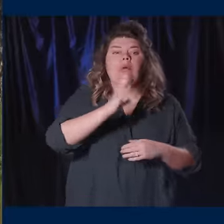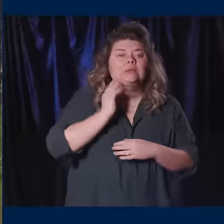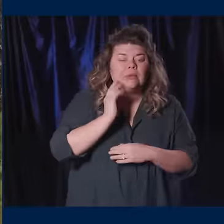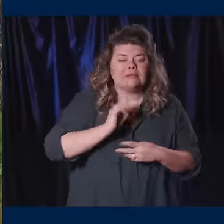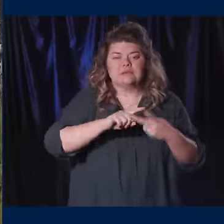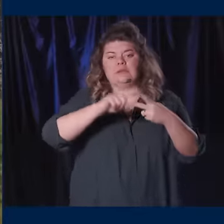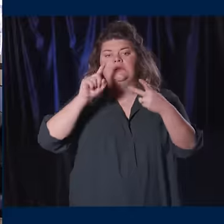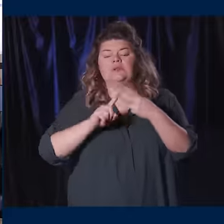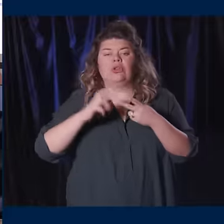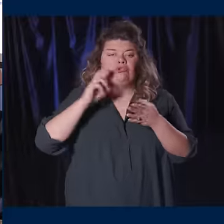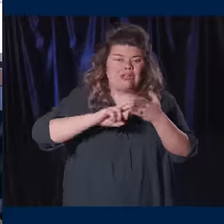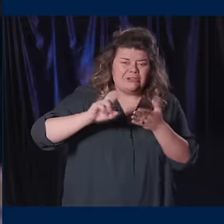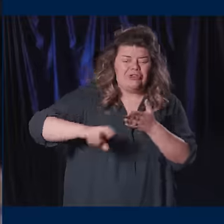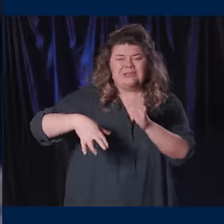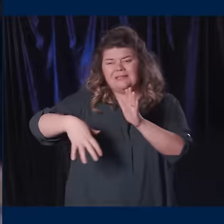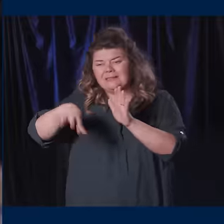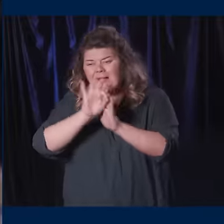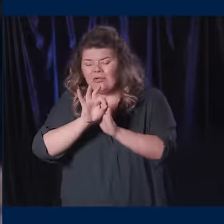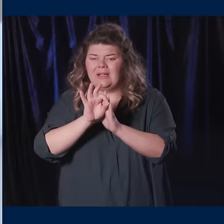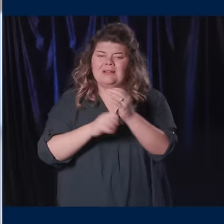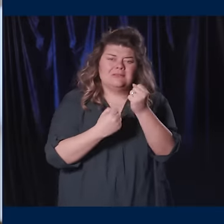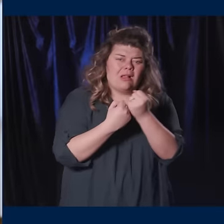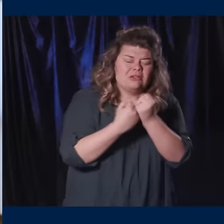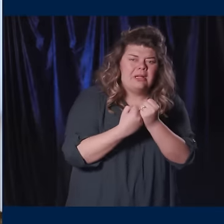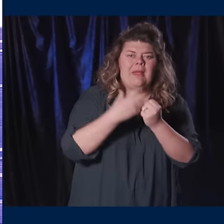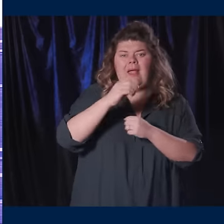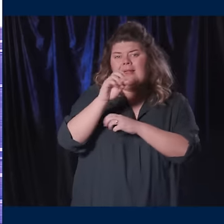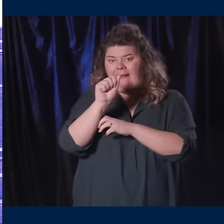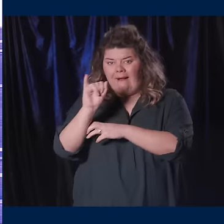Research, discovery, scholarship and artificial intelligence;